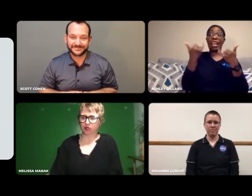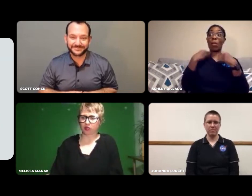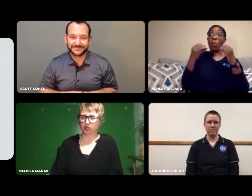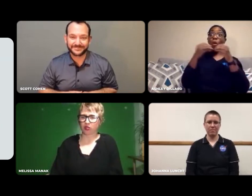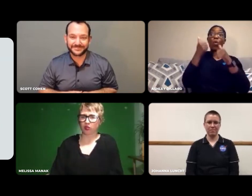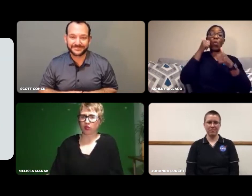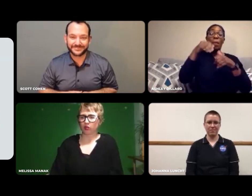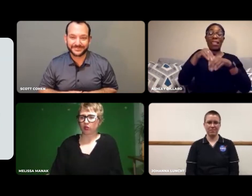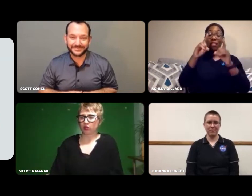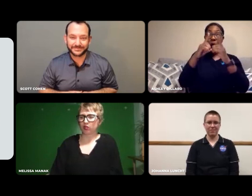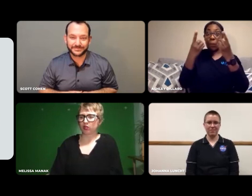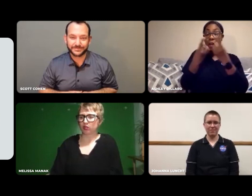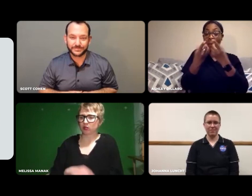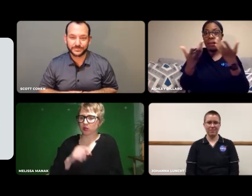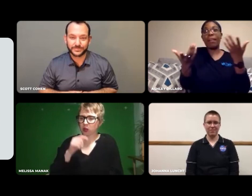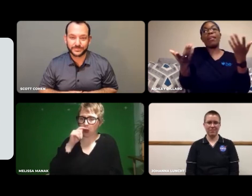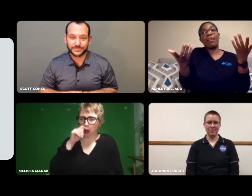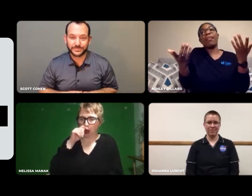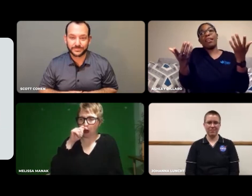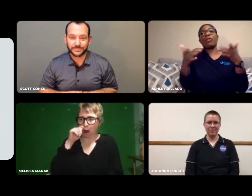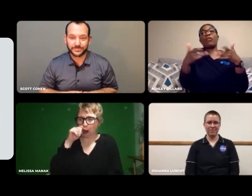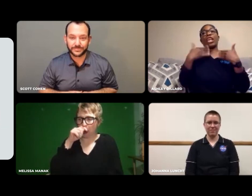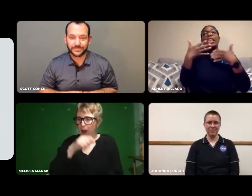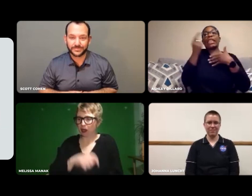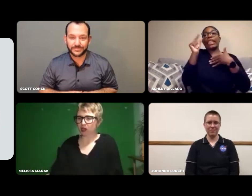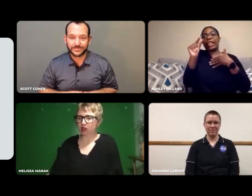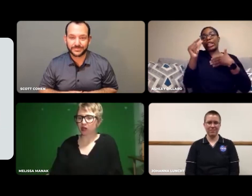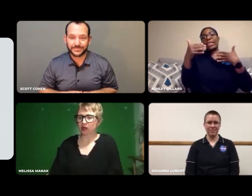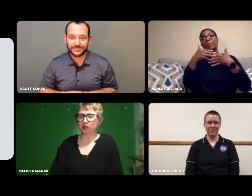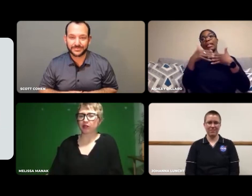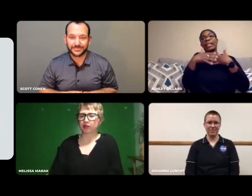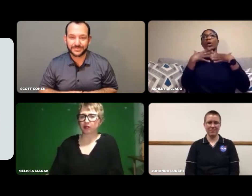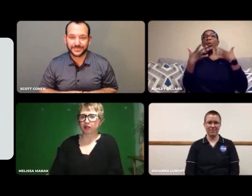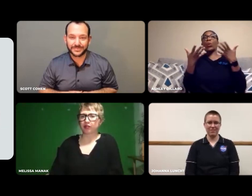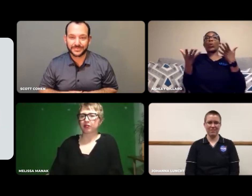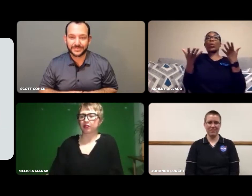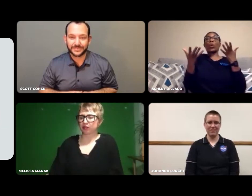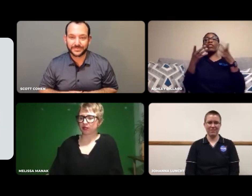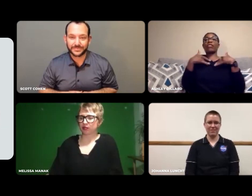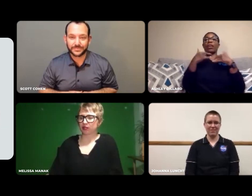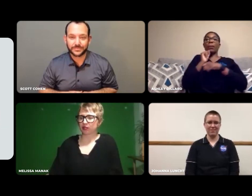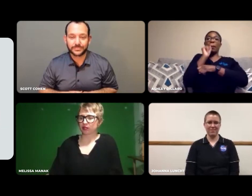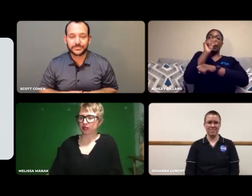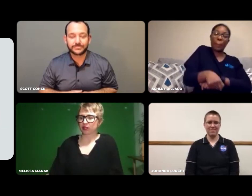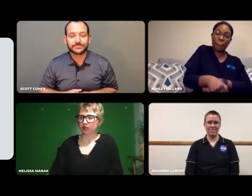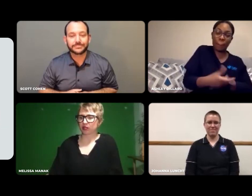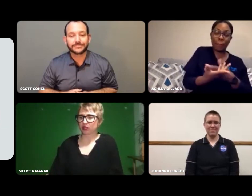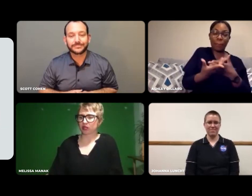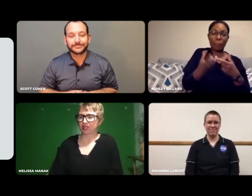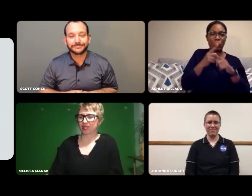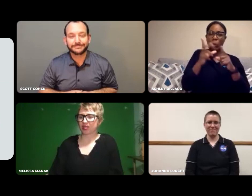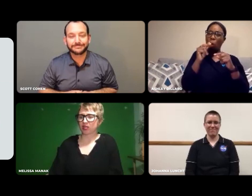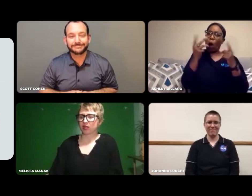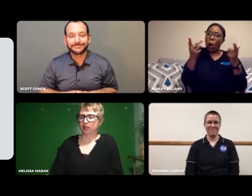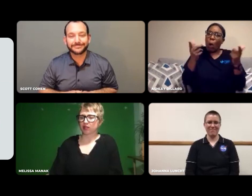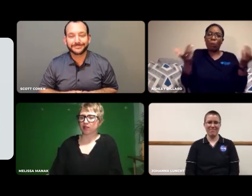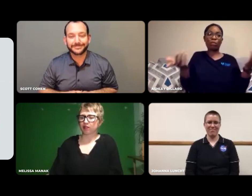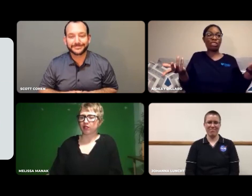Now that there are more women in the field, maybe it's different.